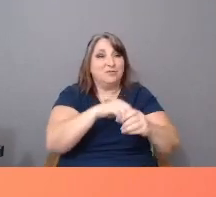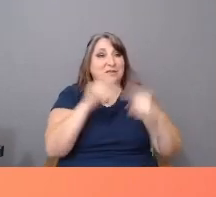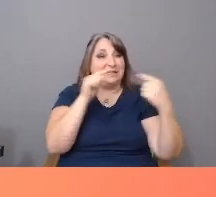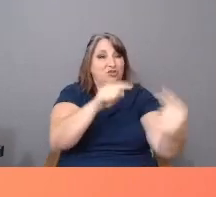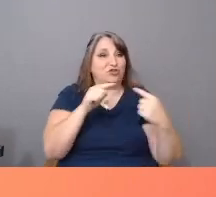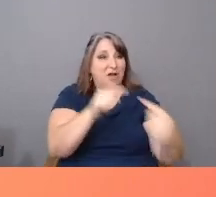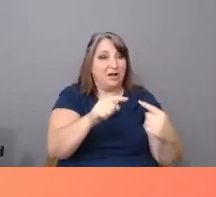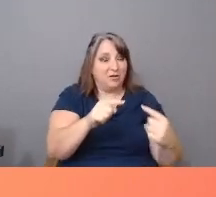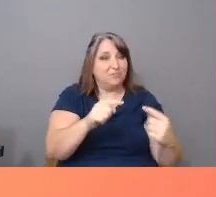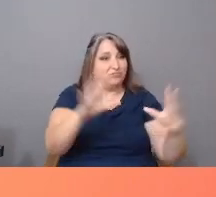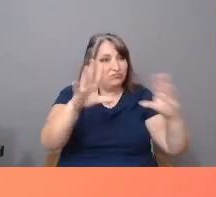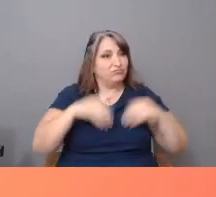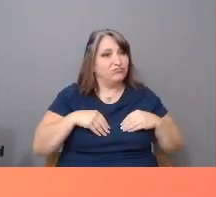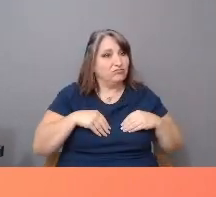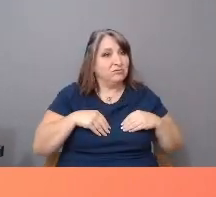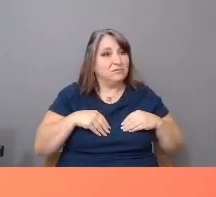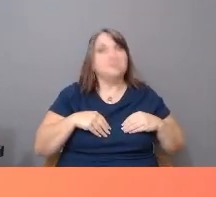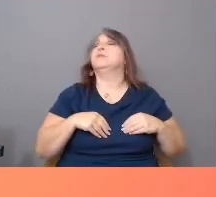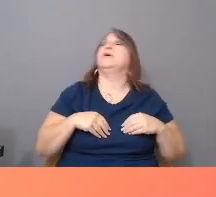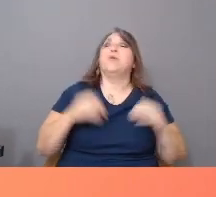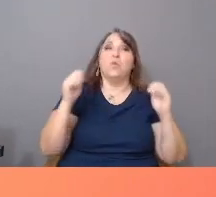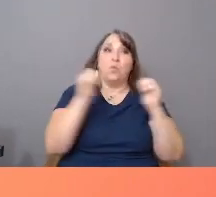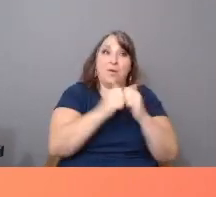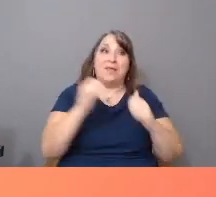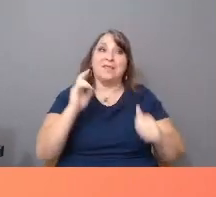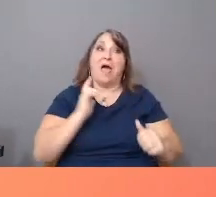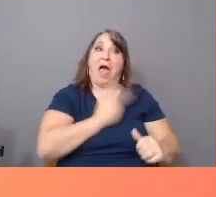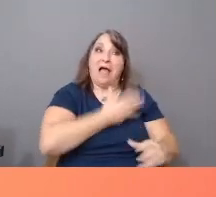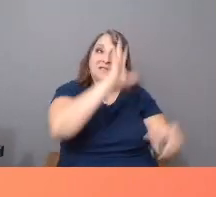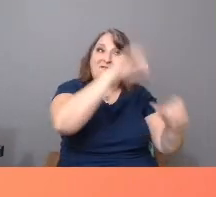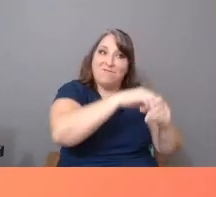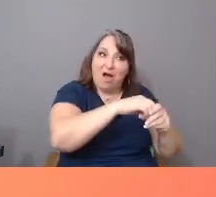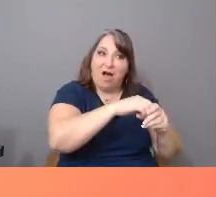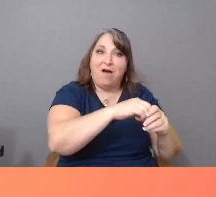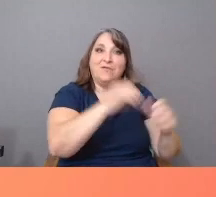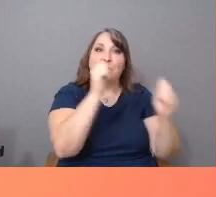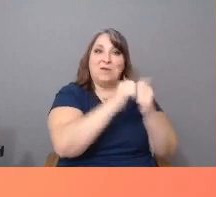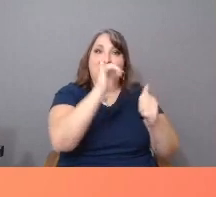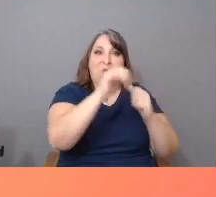preferably with our involvement at the highest creative levels.